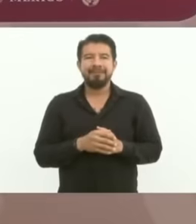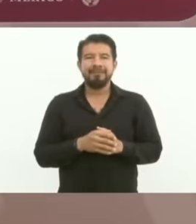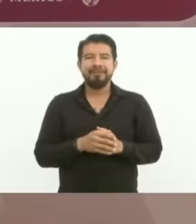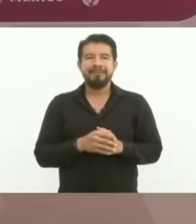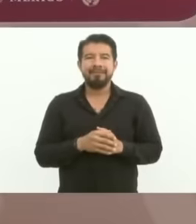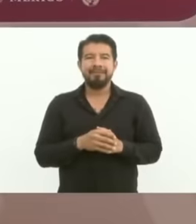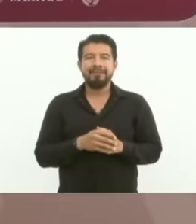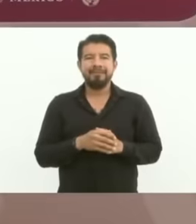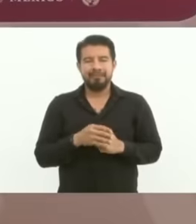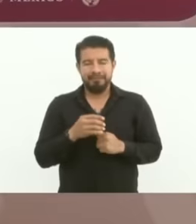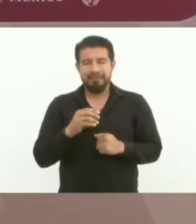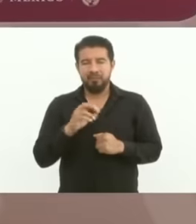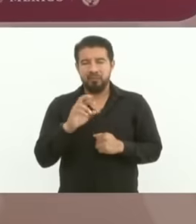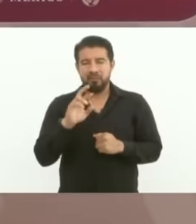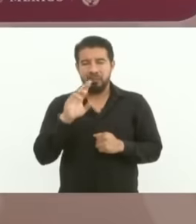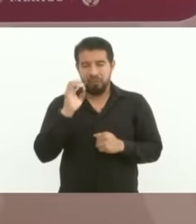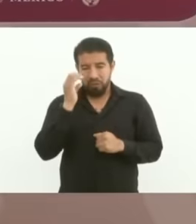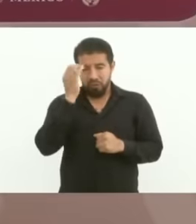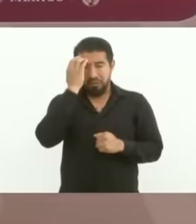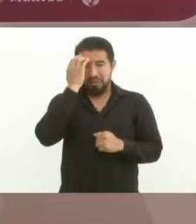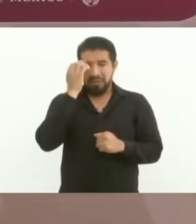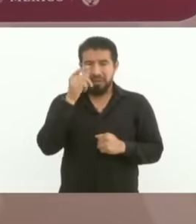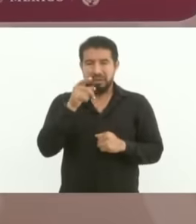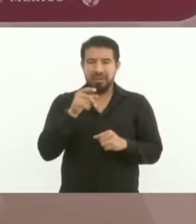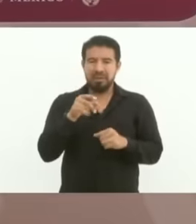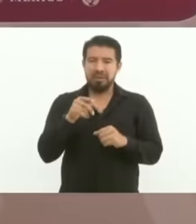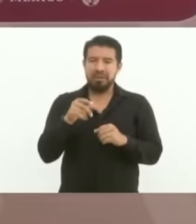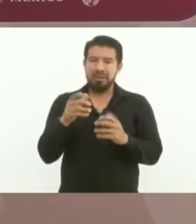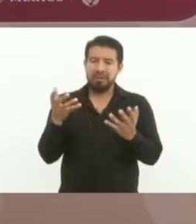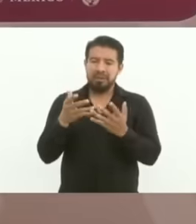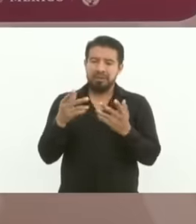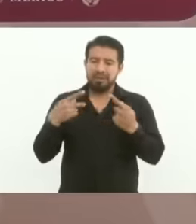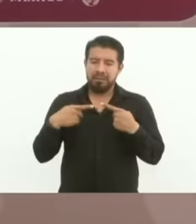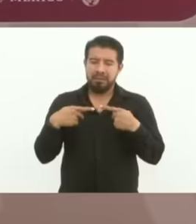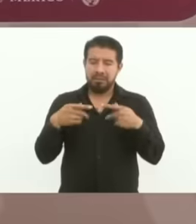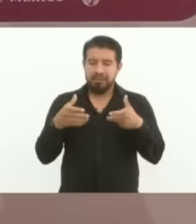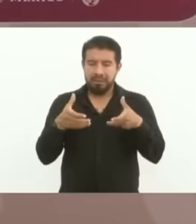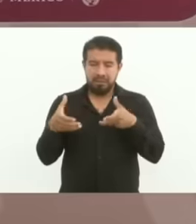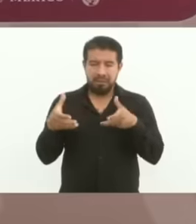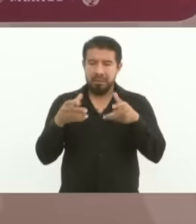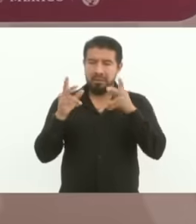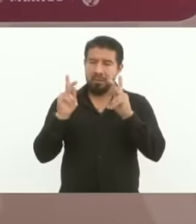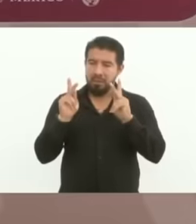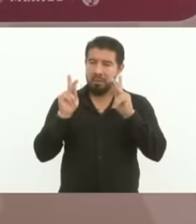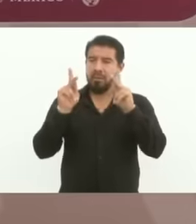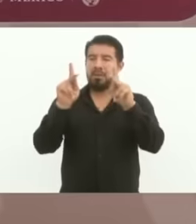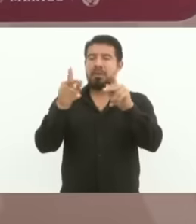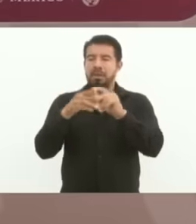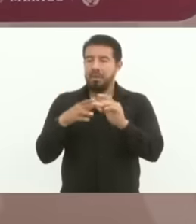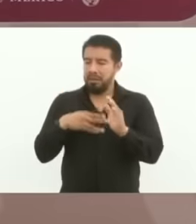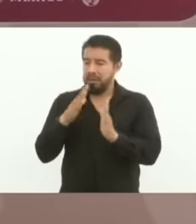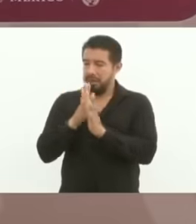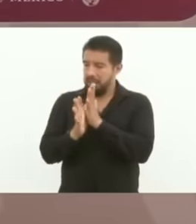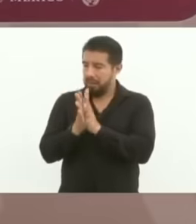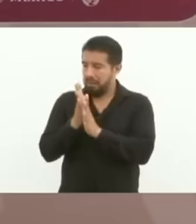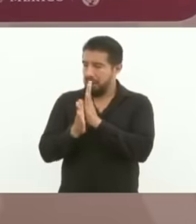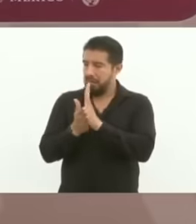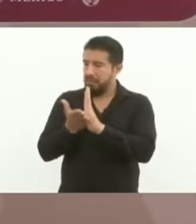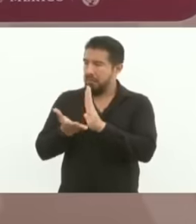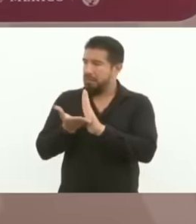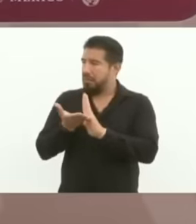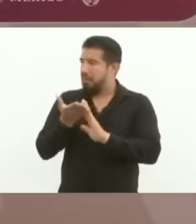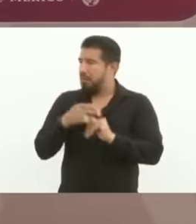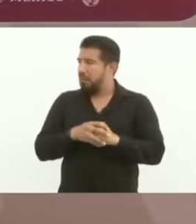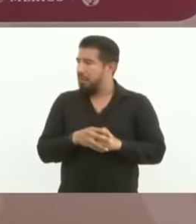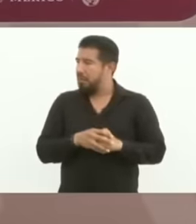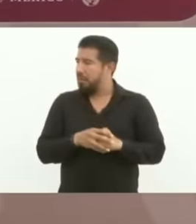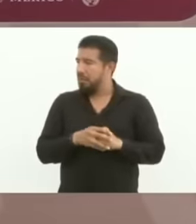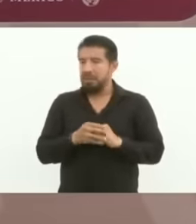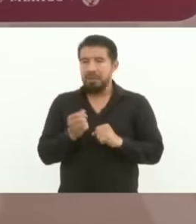the work of the road drivers of the ports of the workers of the